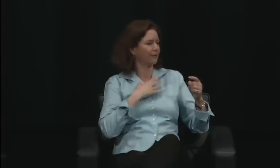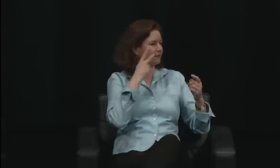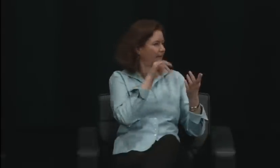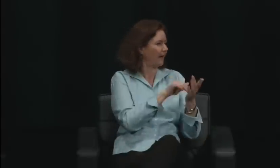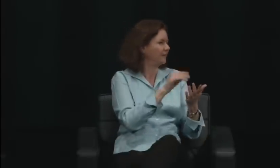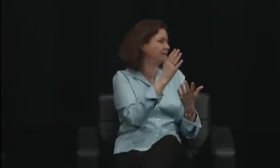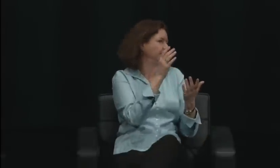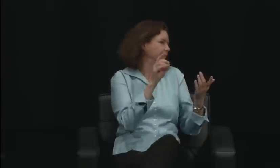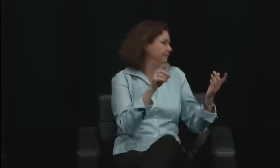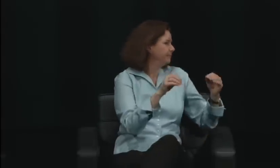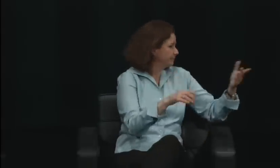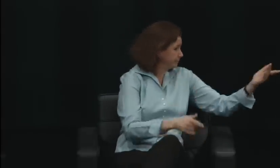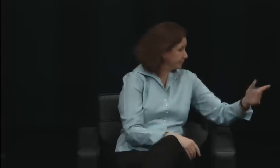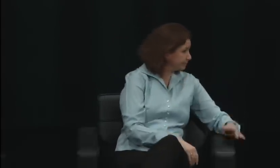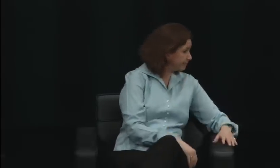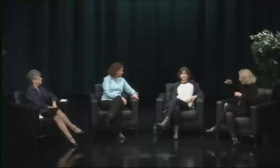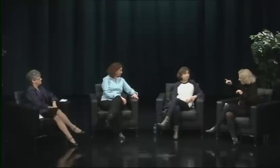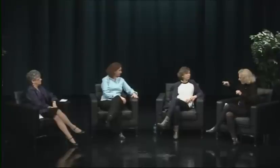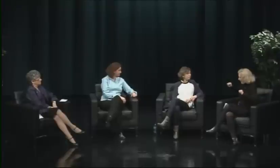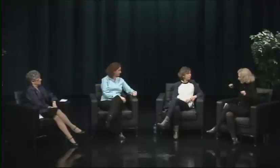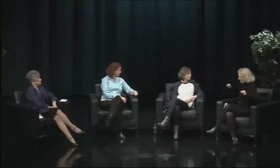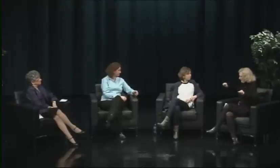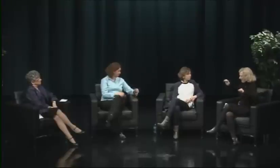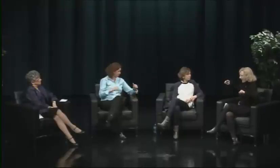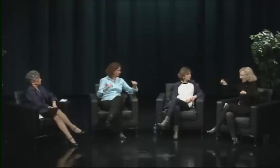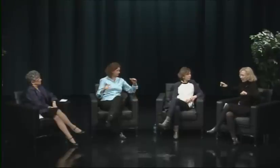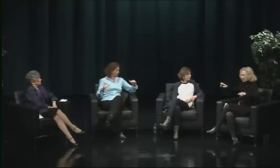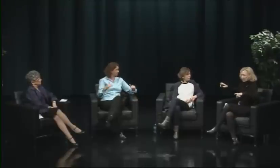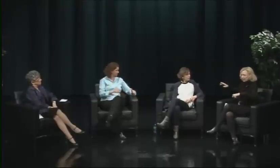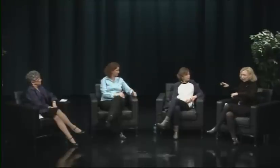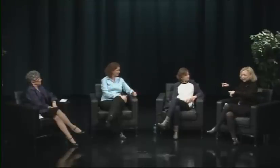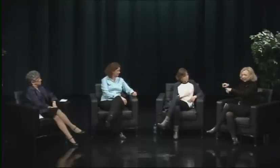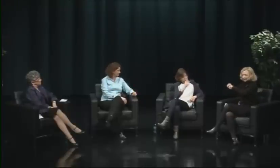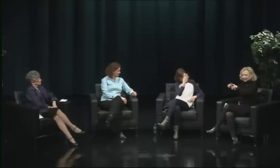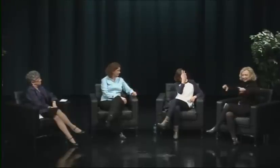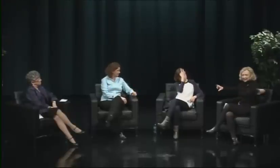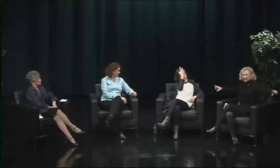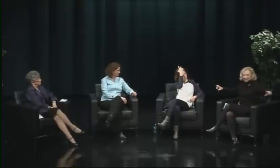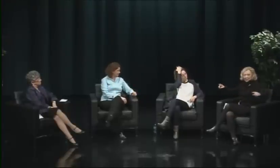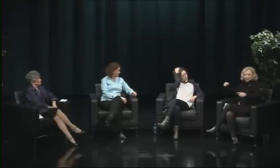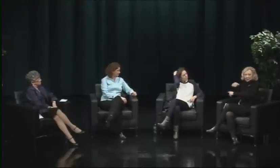Domestic violence is very much a real issue,